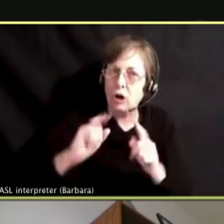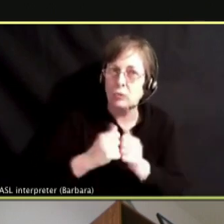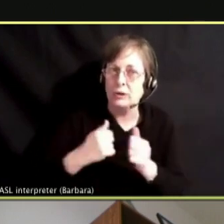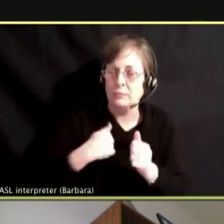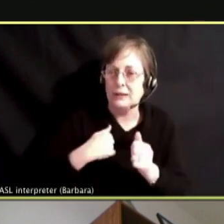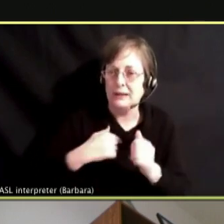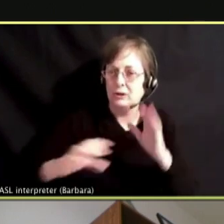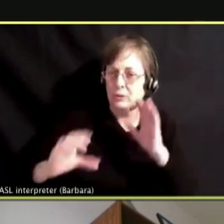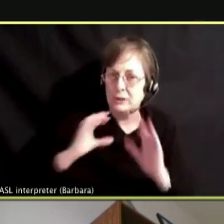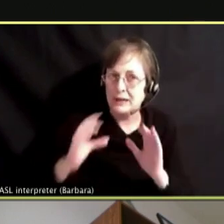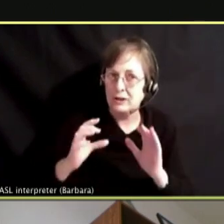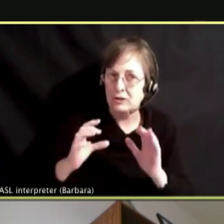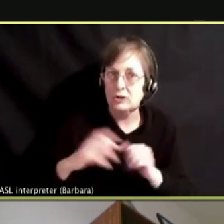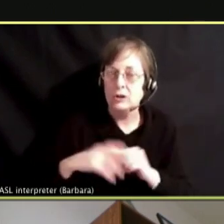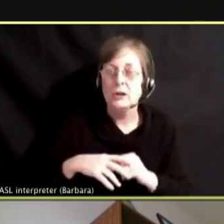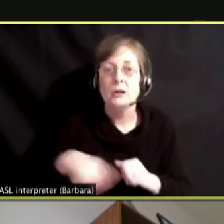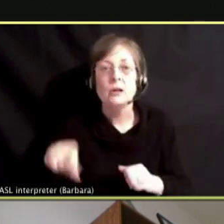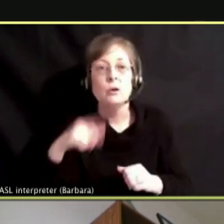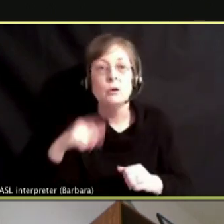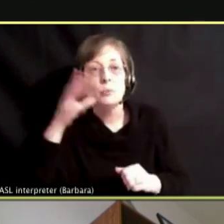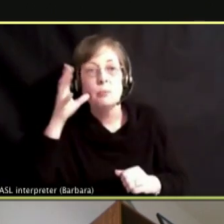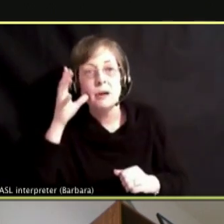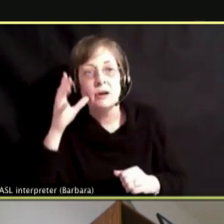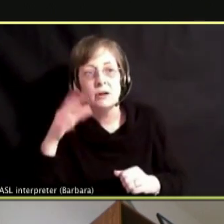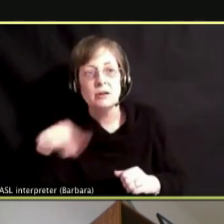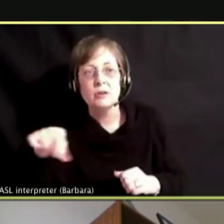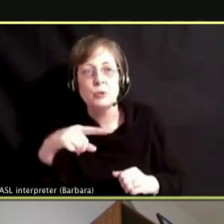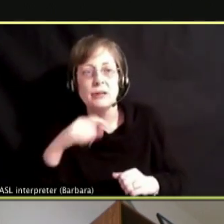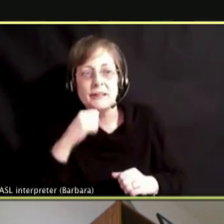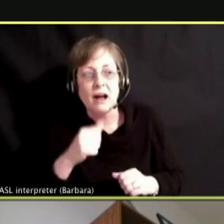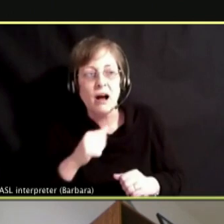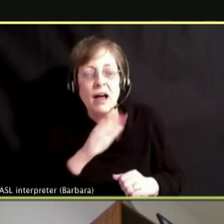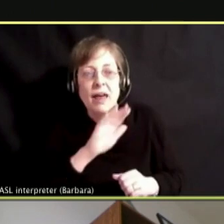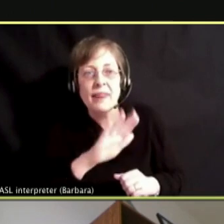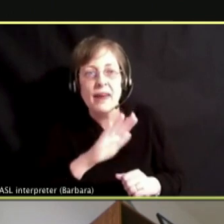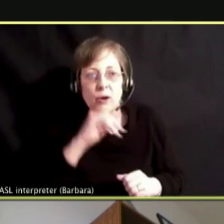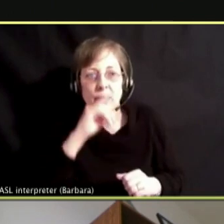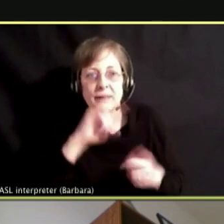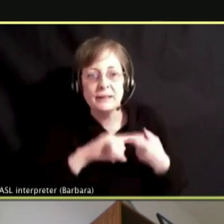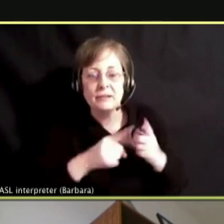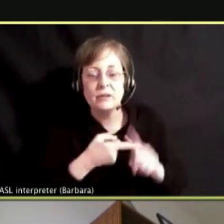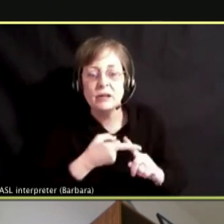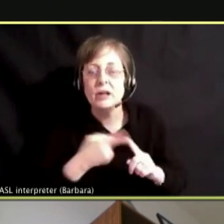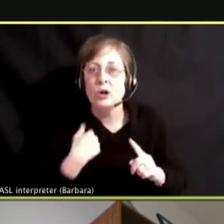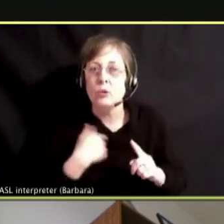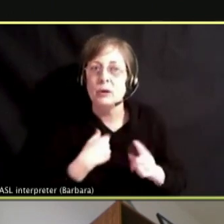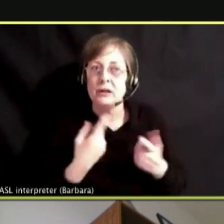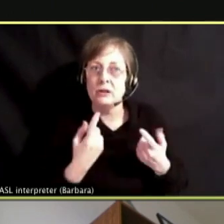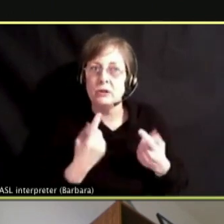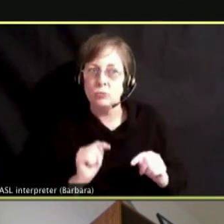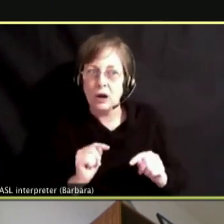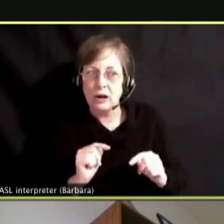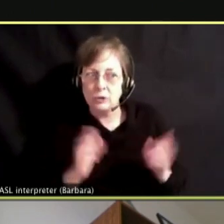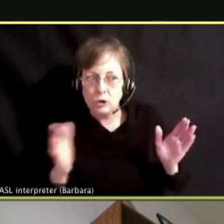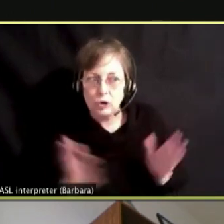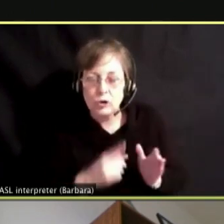AND AN APPEARANCE WE ARE NOT OUR KIDS FRIENDS. IF ANYTHING WE ARE TRYING TO HELP THEM THE YOUNG THRIVING ADULTS THAT ARE INDEPENDENT